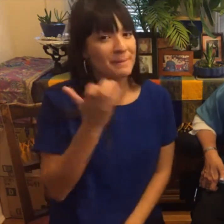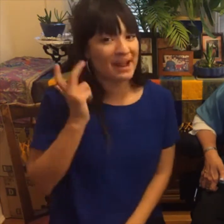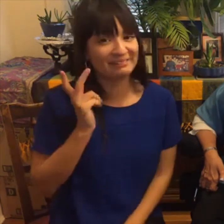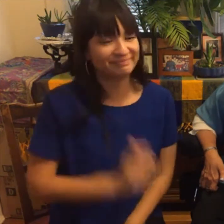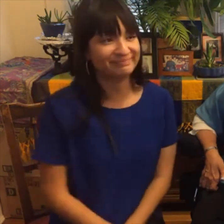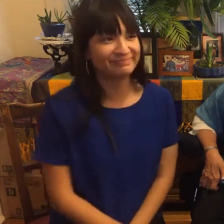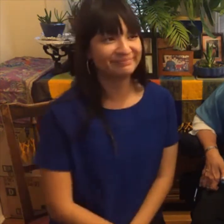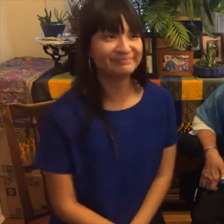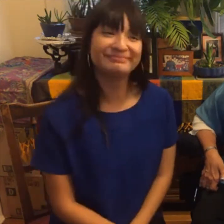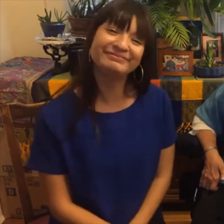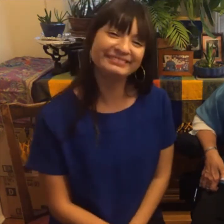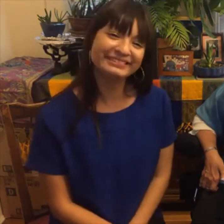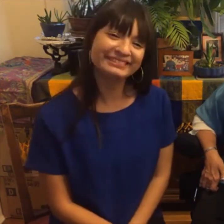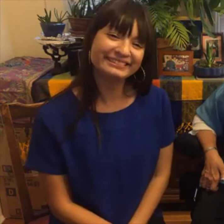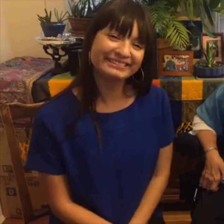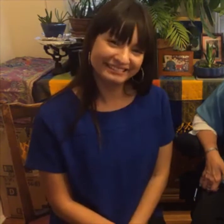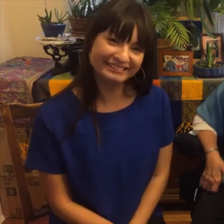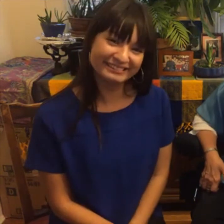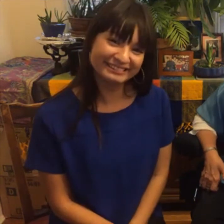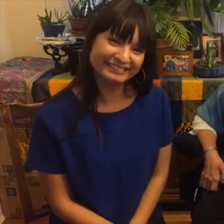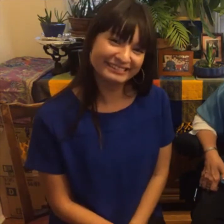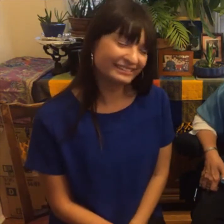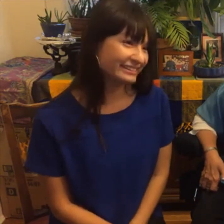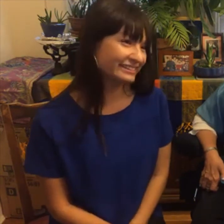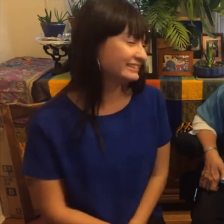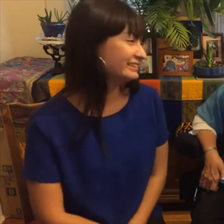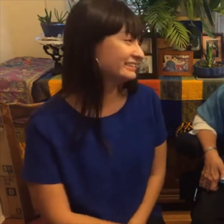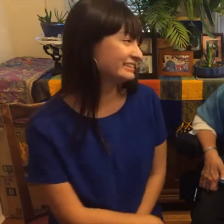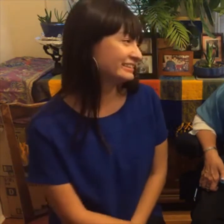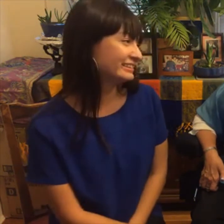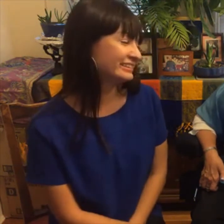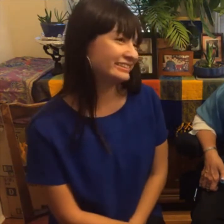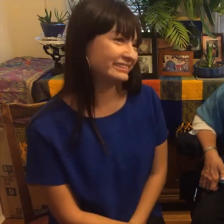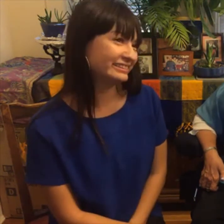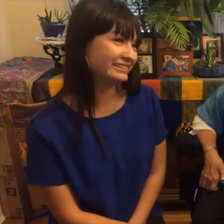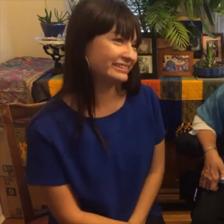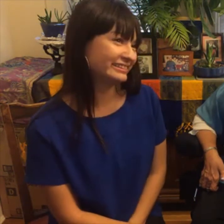brave and don't hold back Judy: I want to really emphasize the last part that Leah